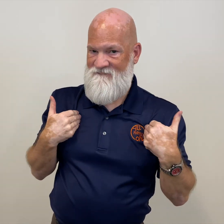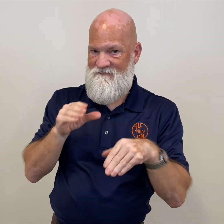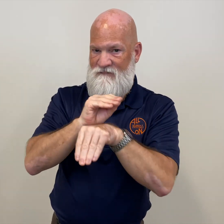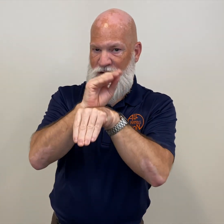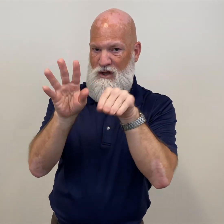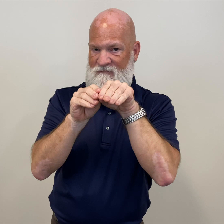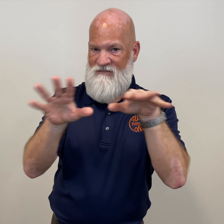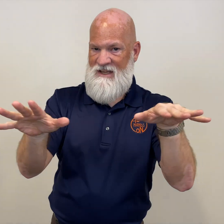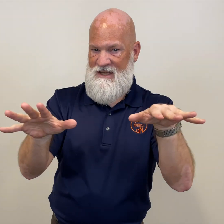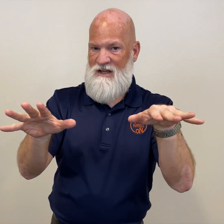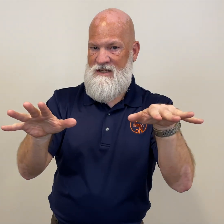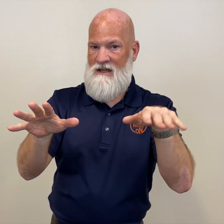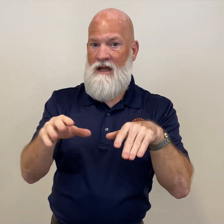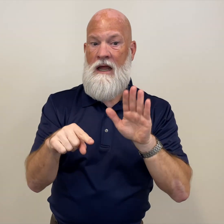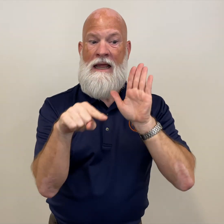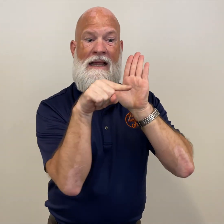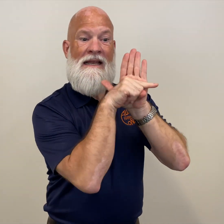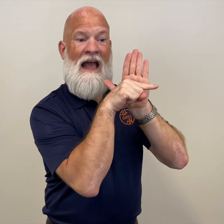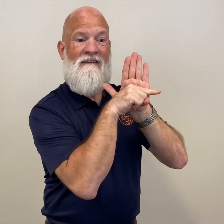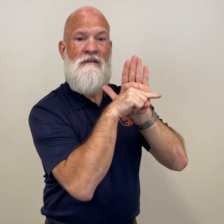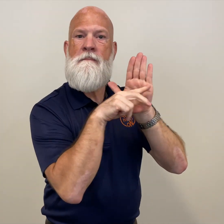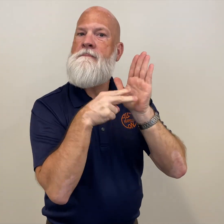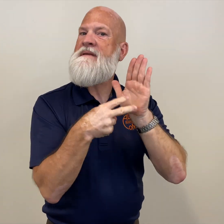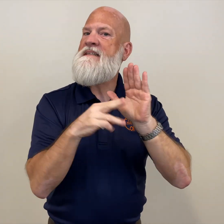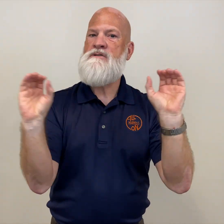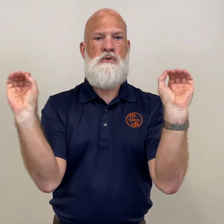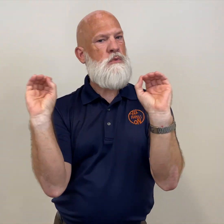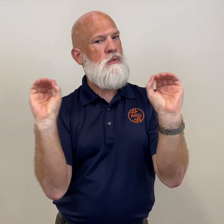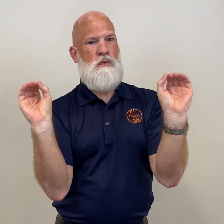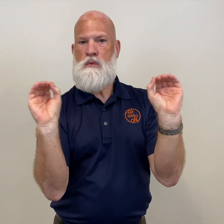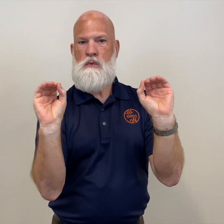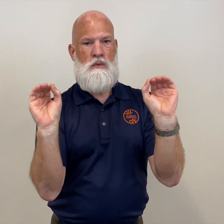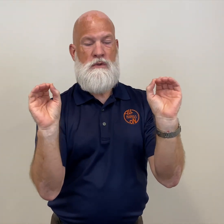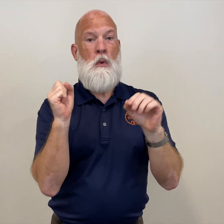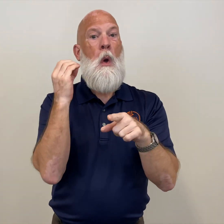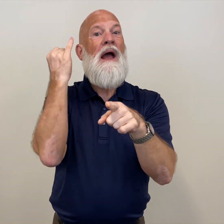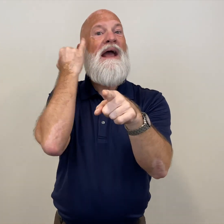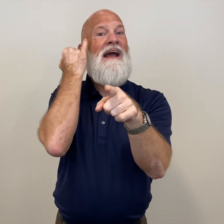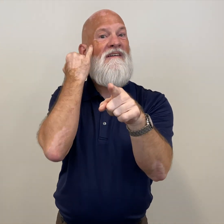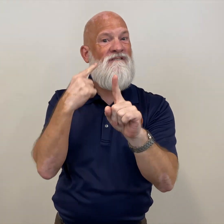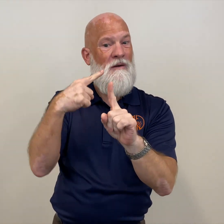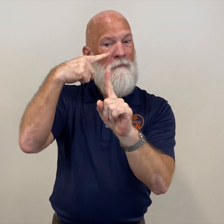you have the coronavirus, if your test comes back negative it means you do not